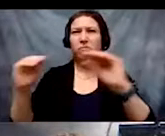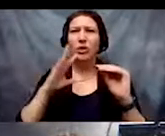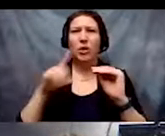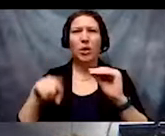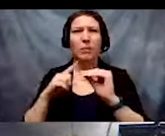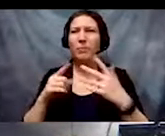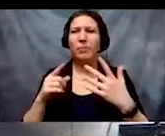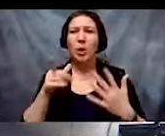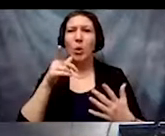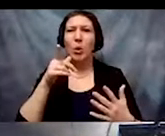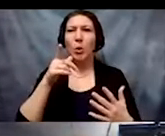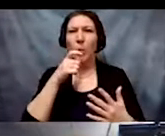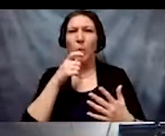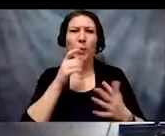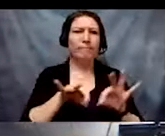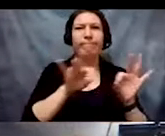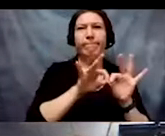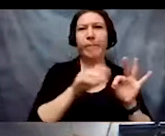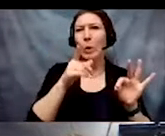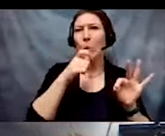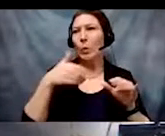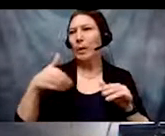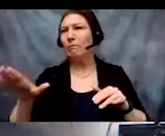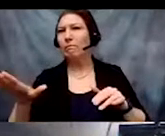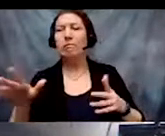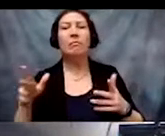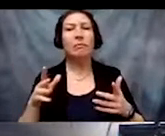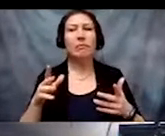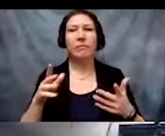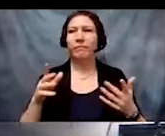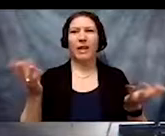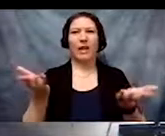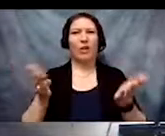valuable and who is not valuable in society.